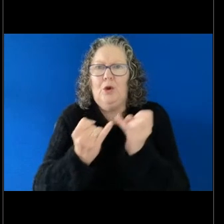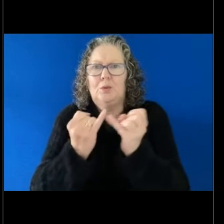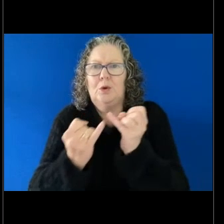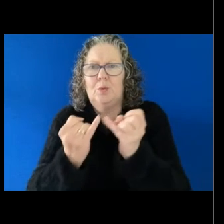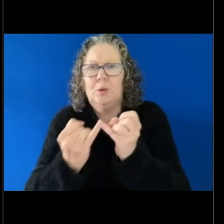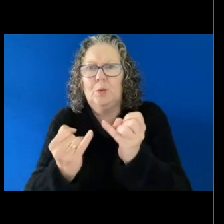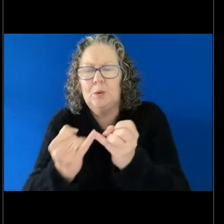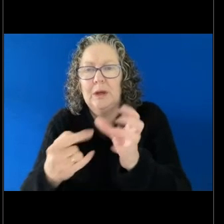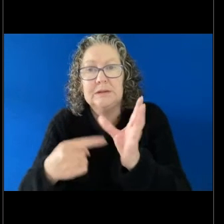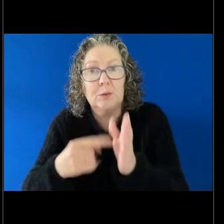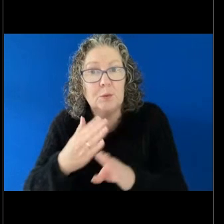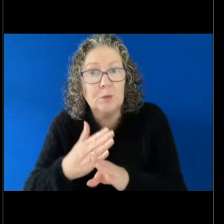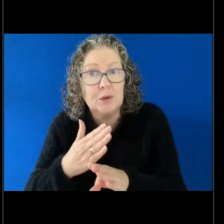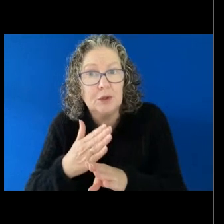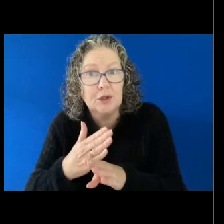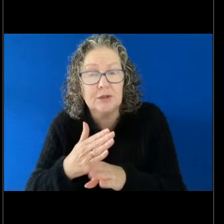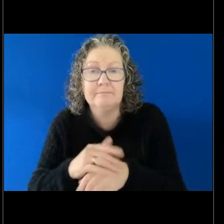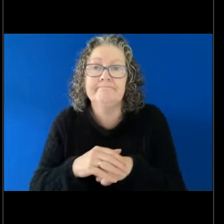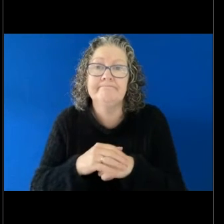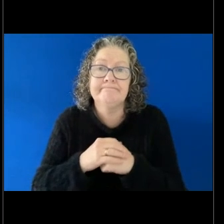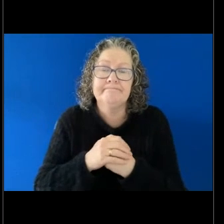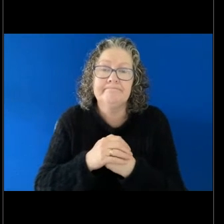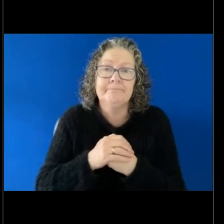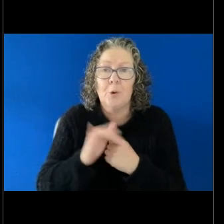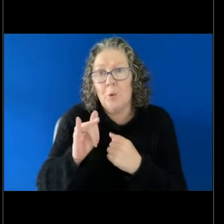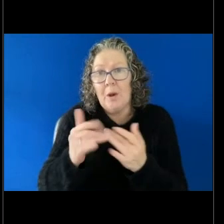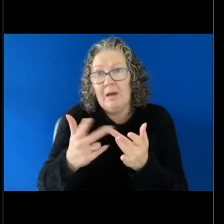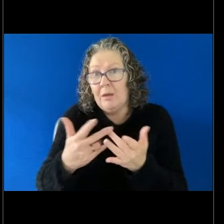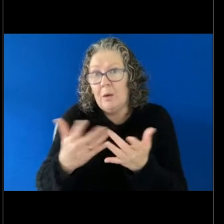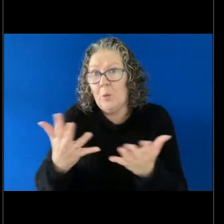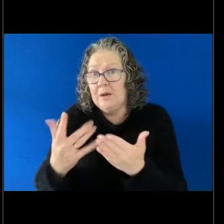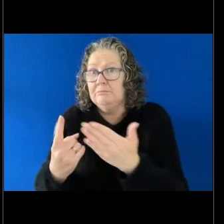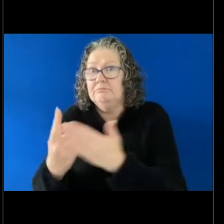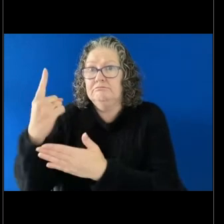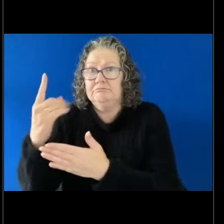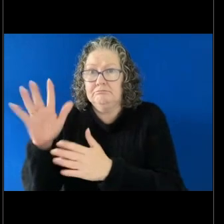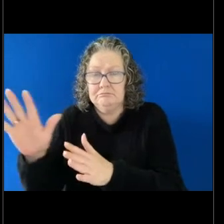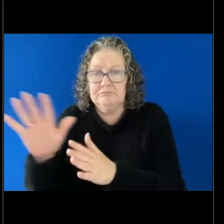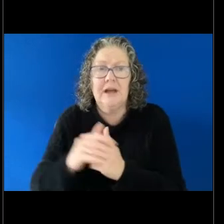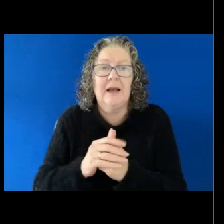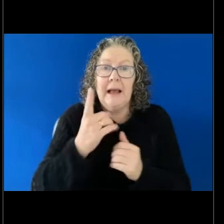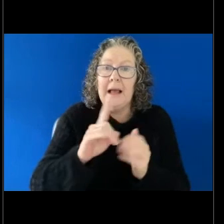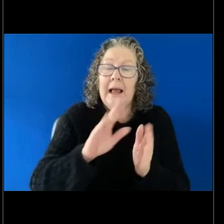or wherever it is it has occurred. GILLIAN: The final top tip is we really wanted